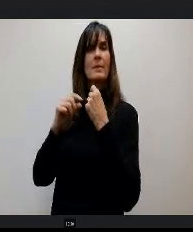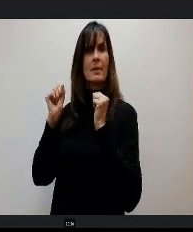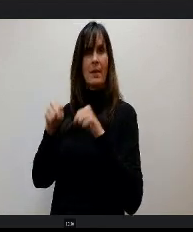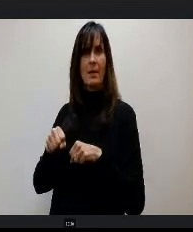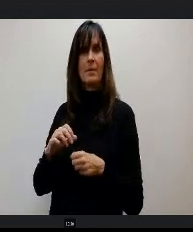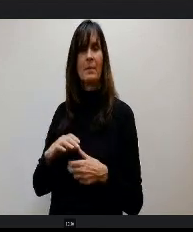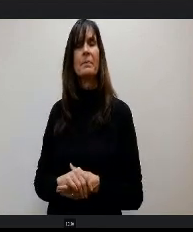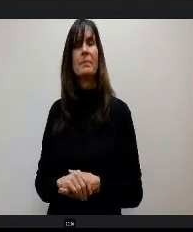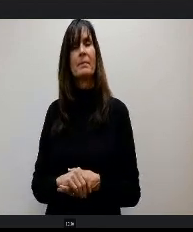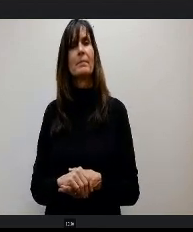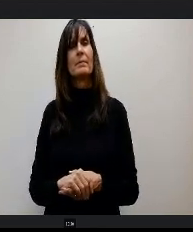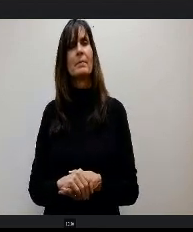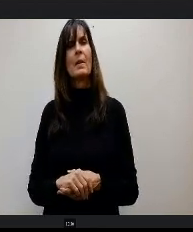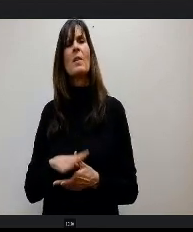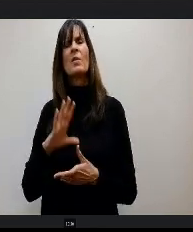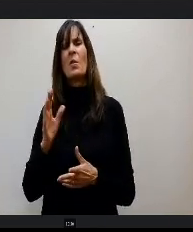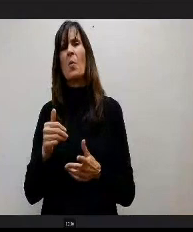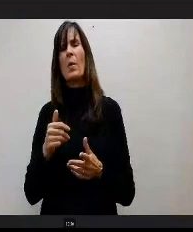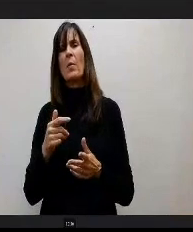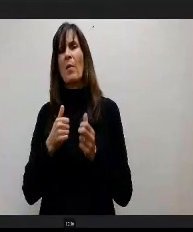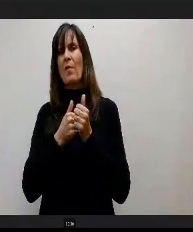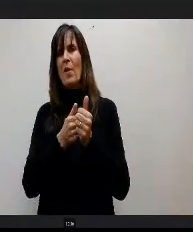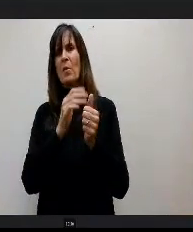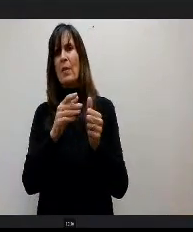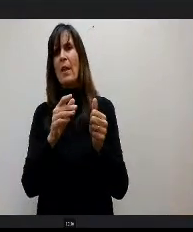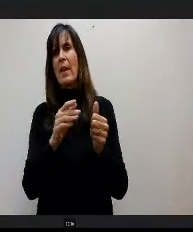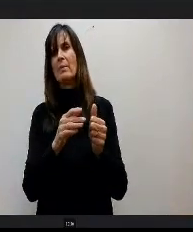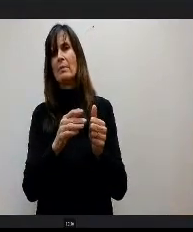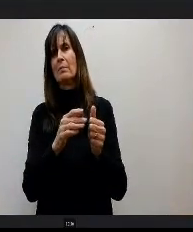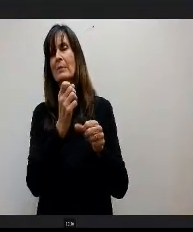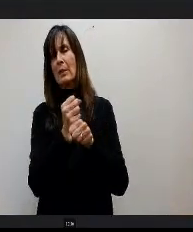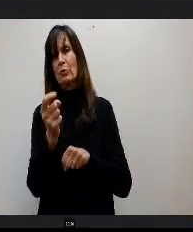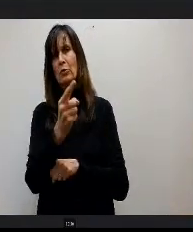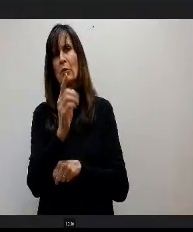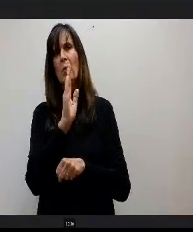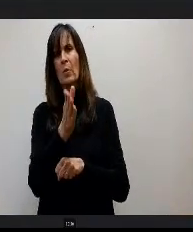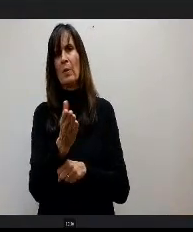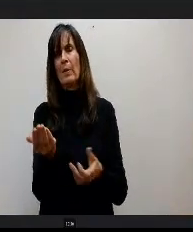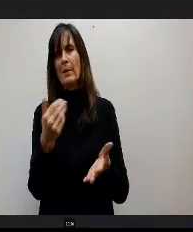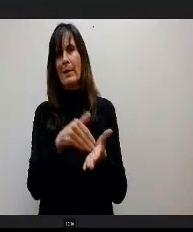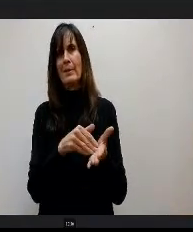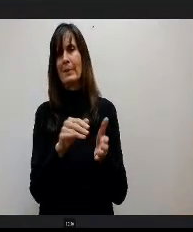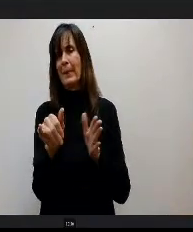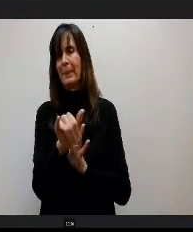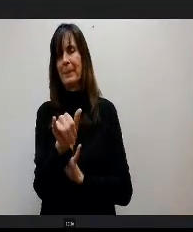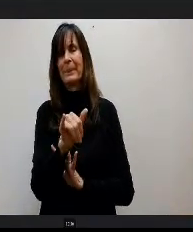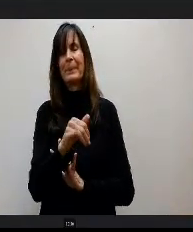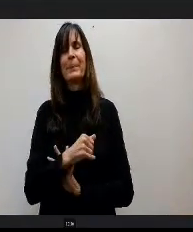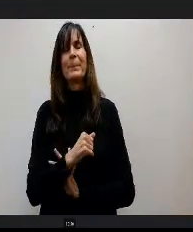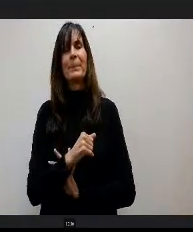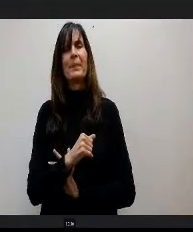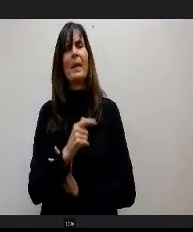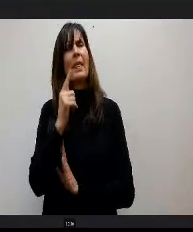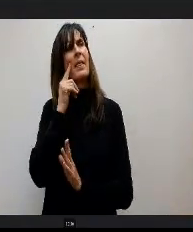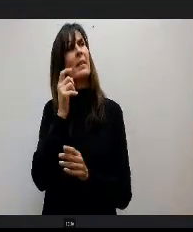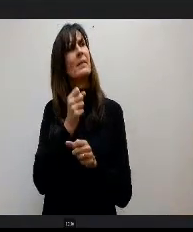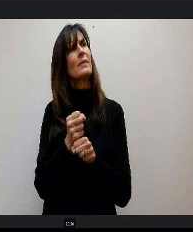follow up format similar to that next year. And we're still looking. I think next year we'll really use